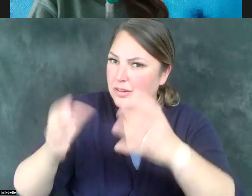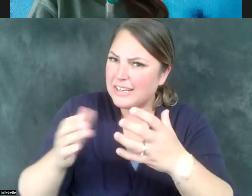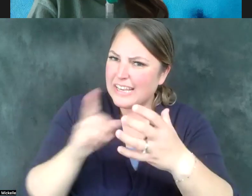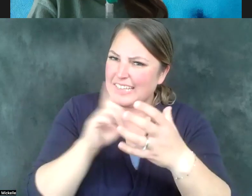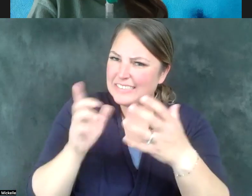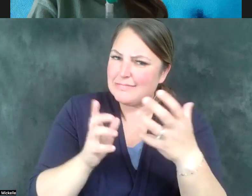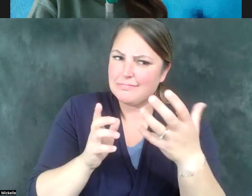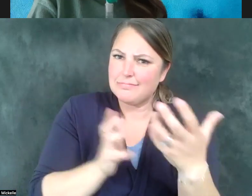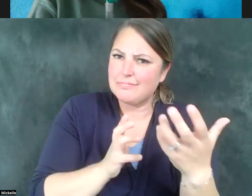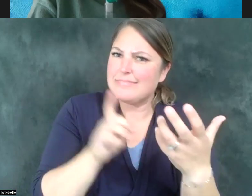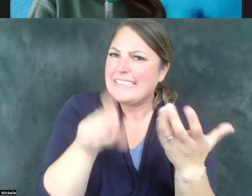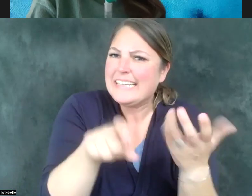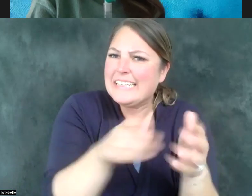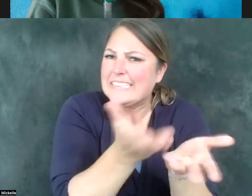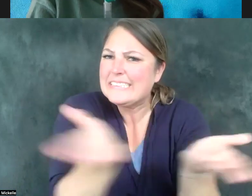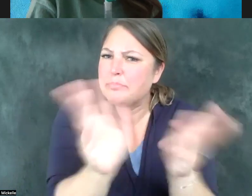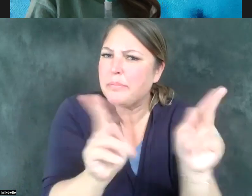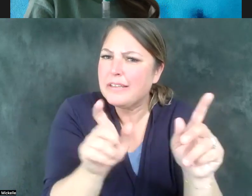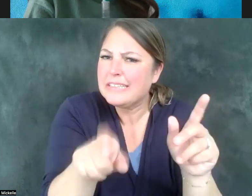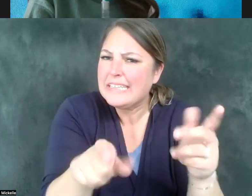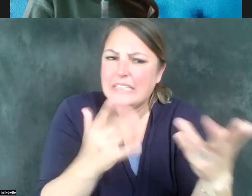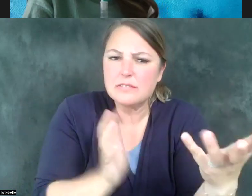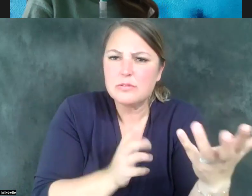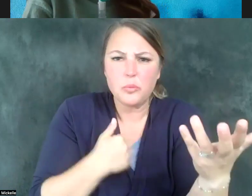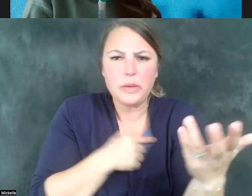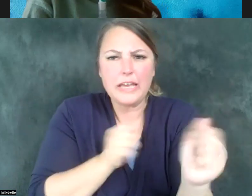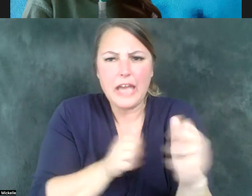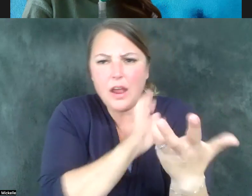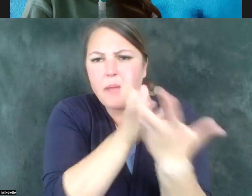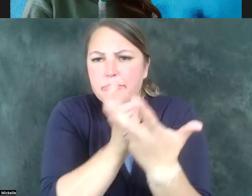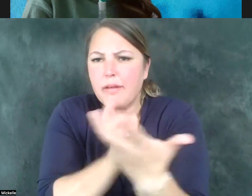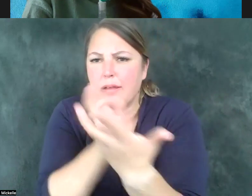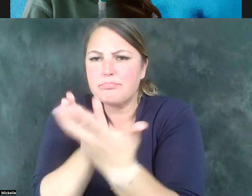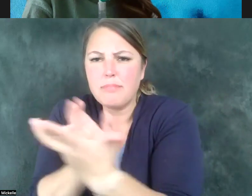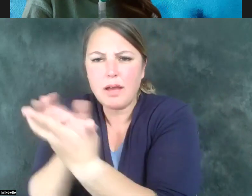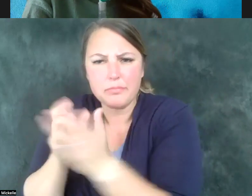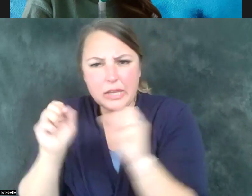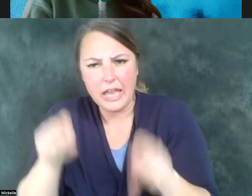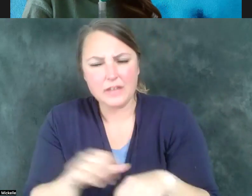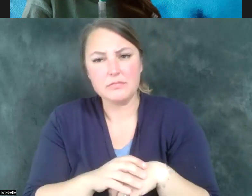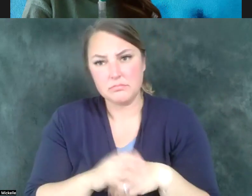the needs, the vocational needs of our workforce today and, you know, there's a